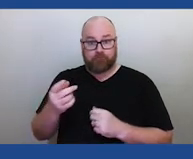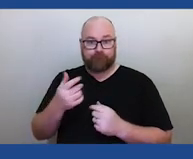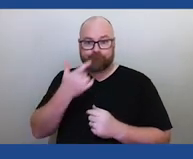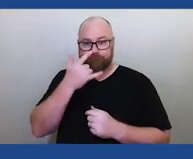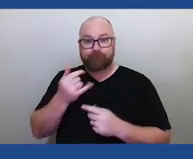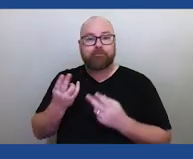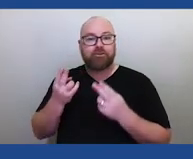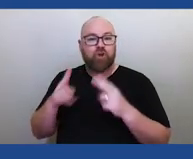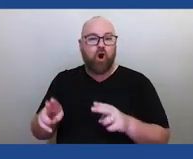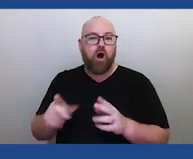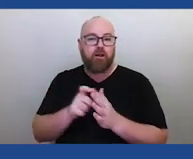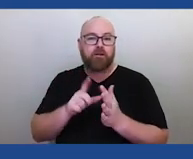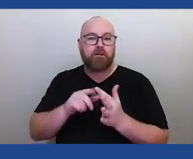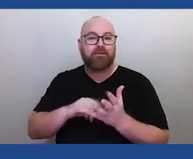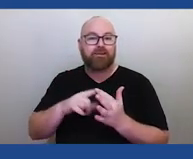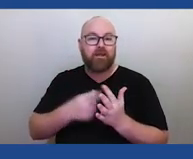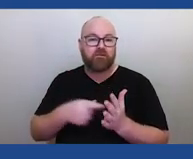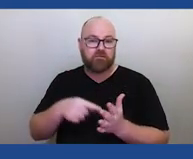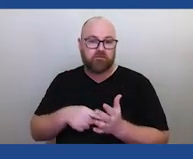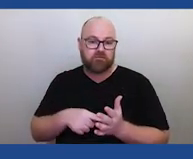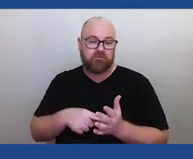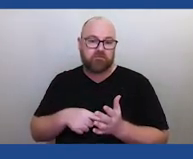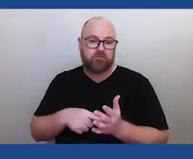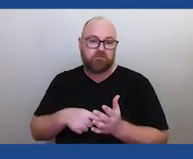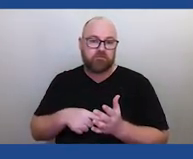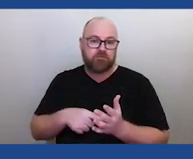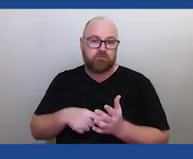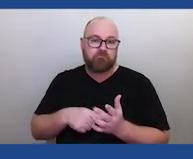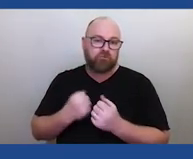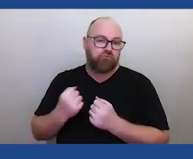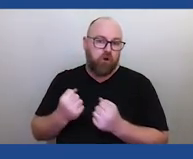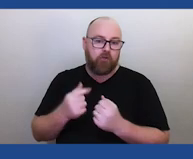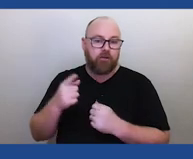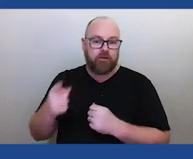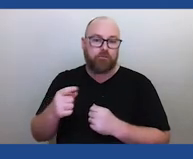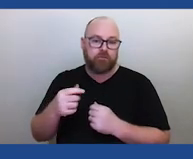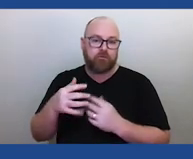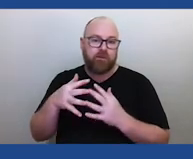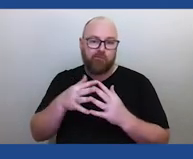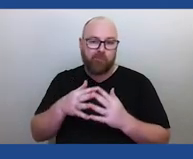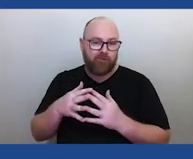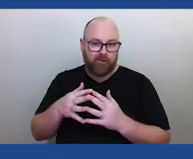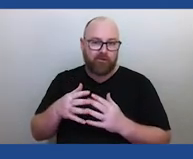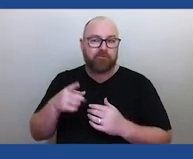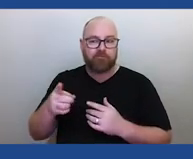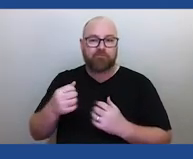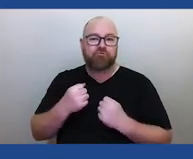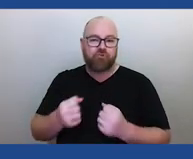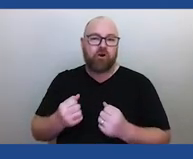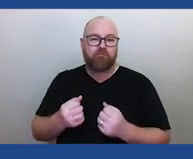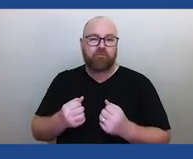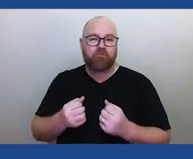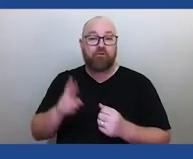Tanami Desert, driving on the road Because he was American, he was used to driving on the right side of the road and he came around a corner